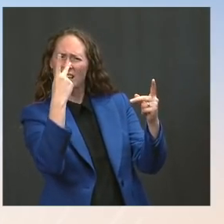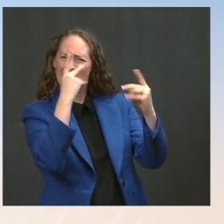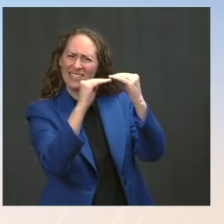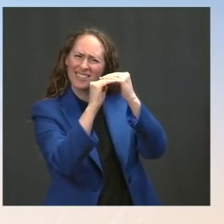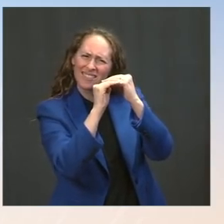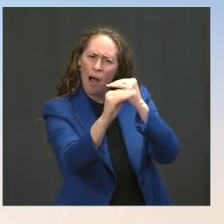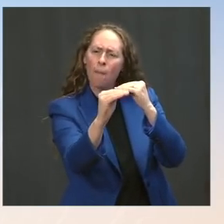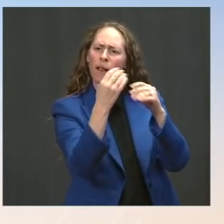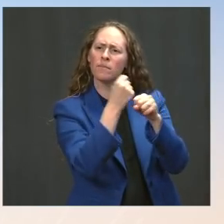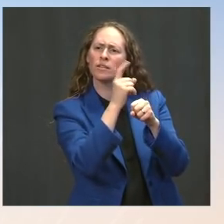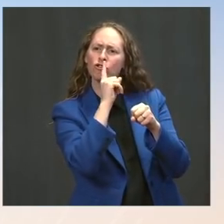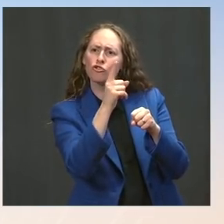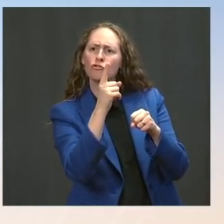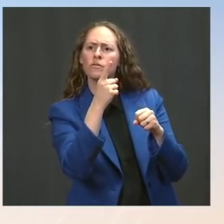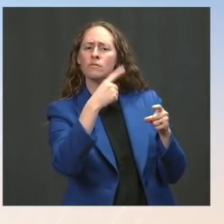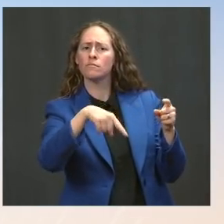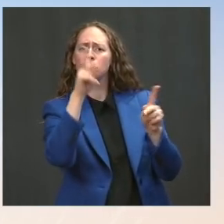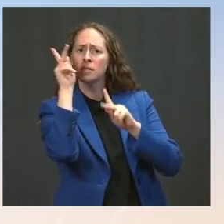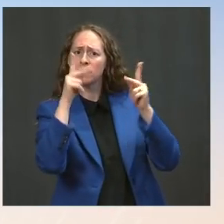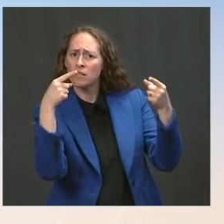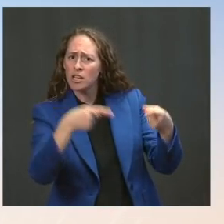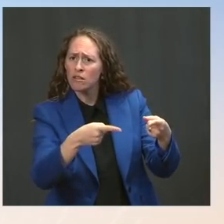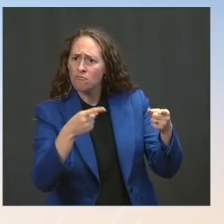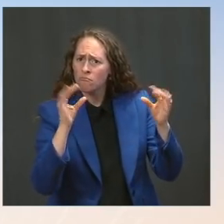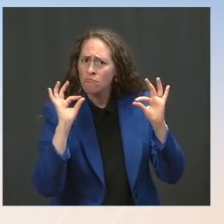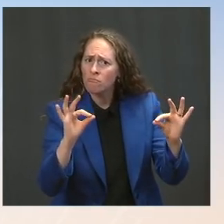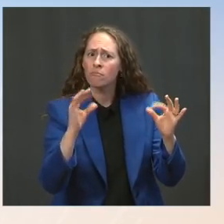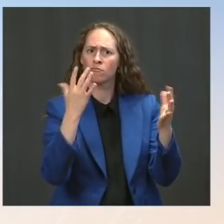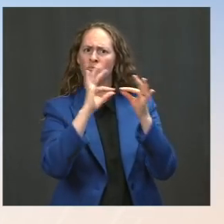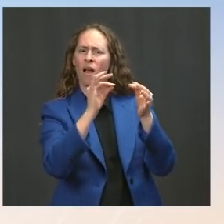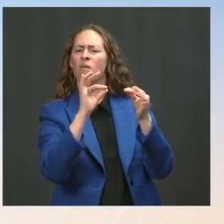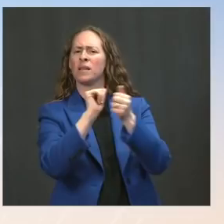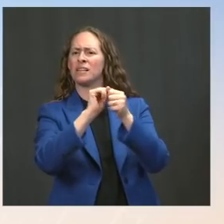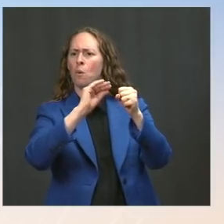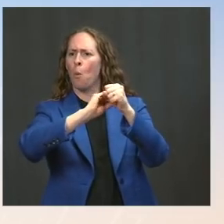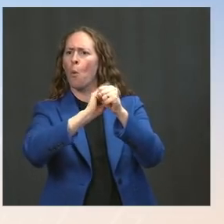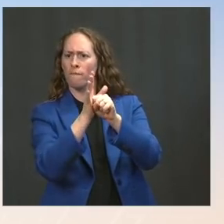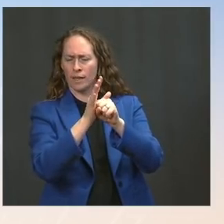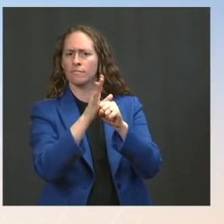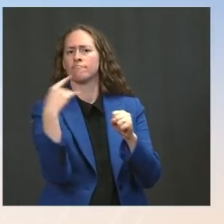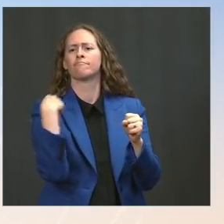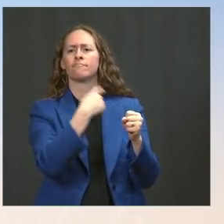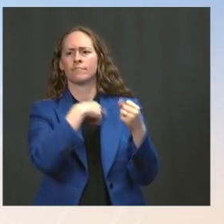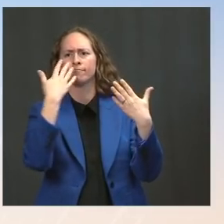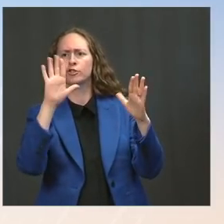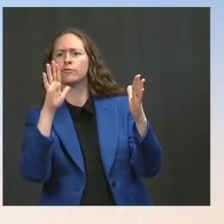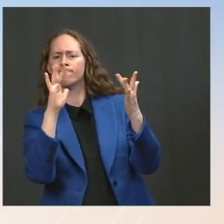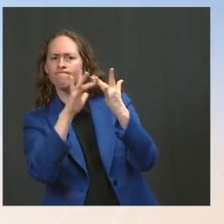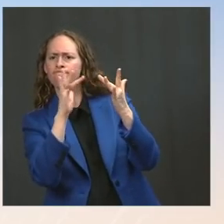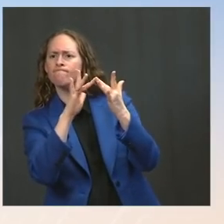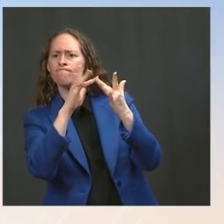We are in touch at a senior level, from both the White House and the State Department, with Tunisian leaders to learn more about the situation,